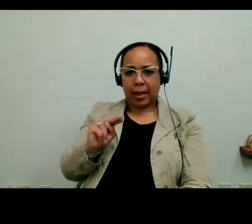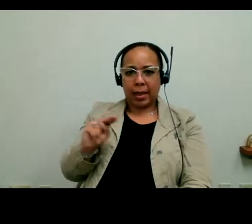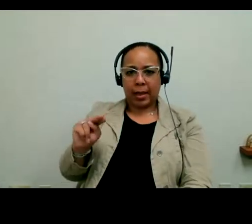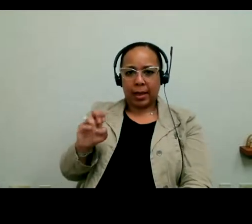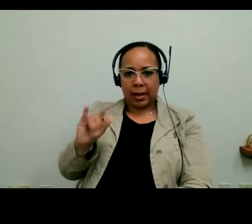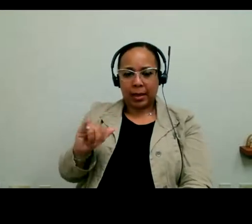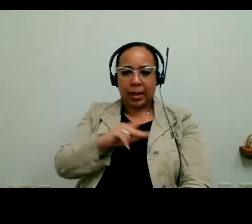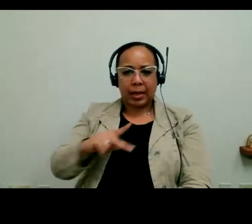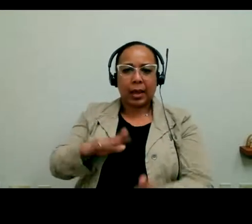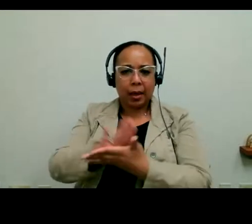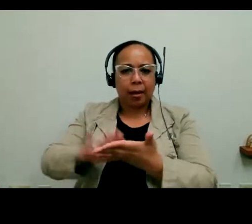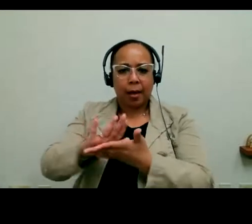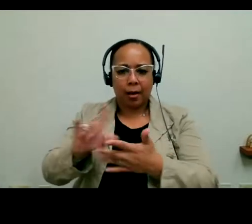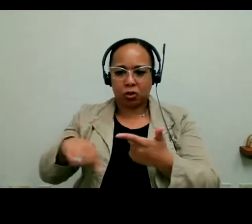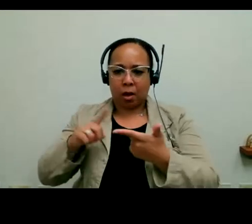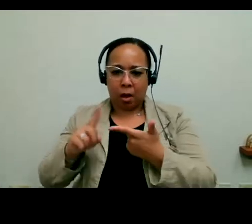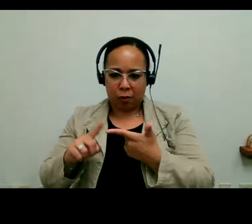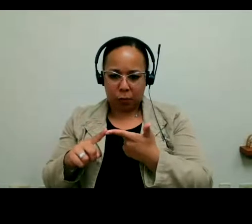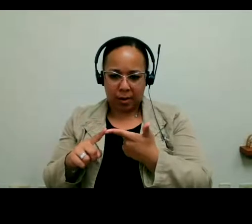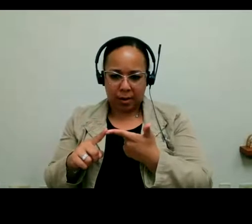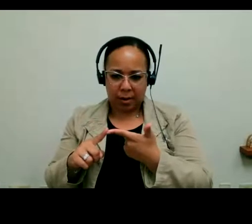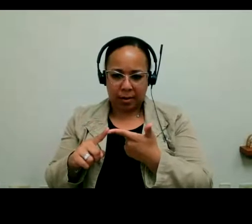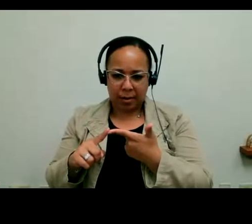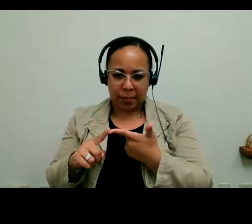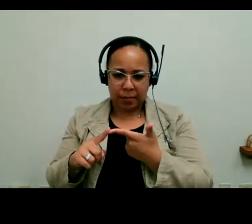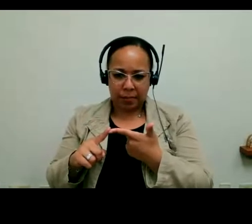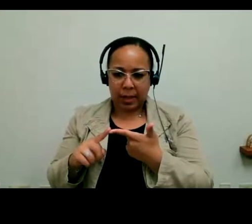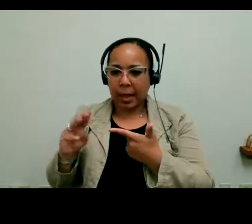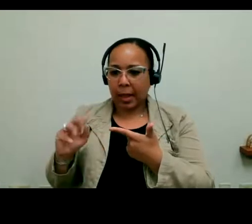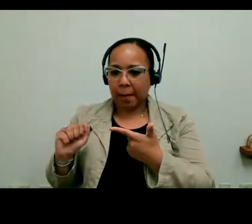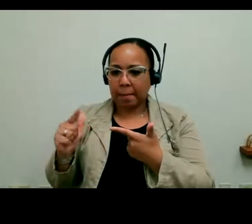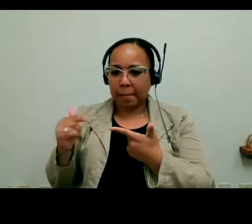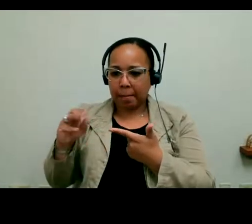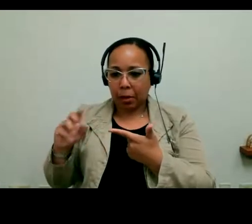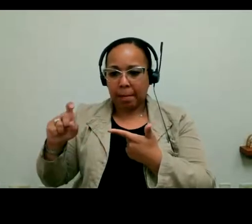King College and another one, I -- Malcolm X, I believe.